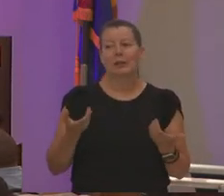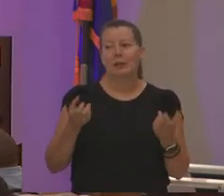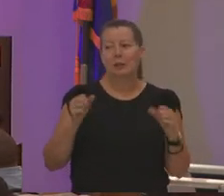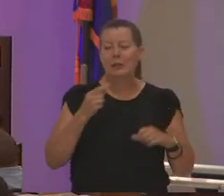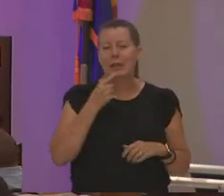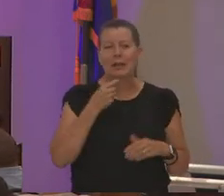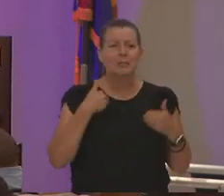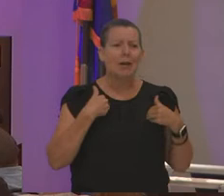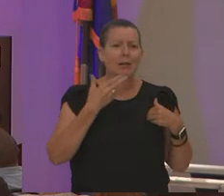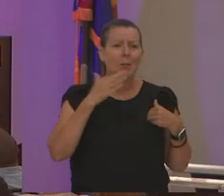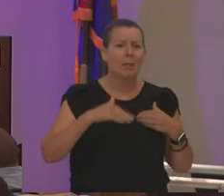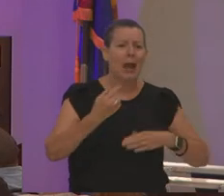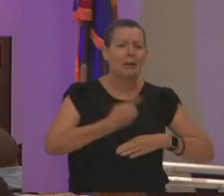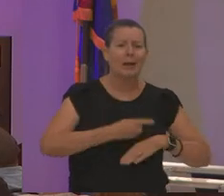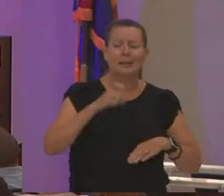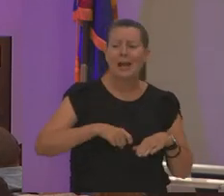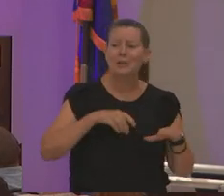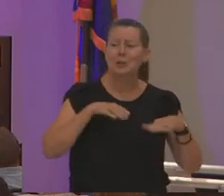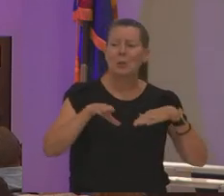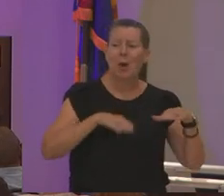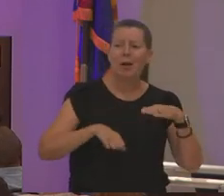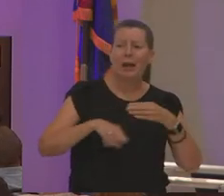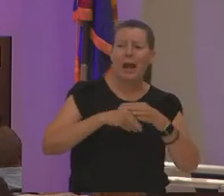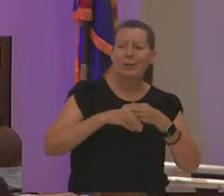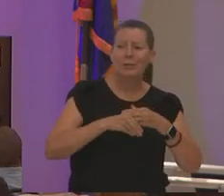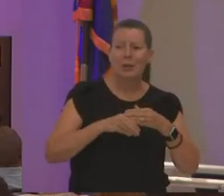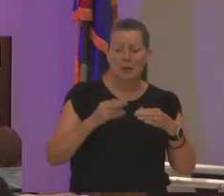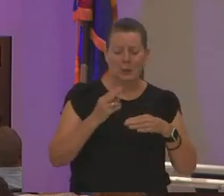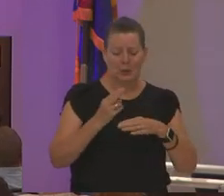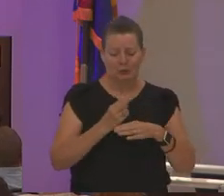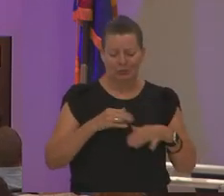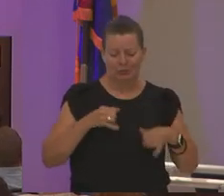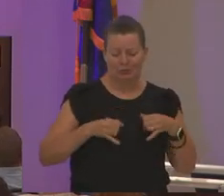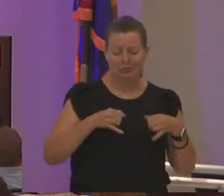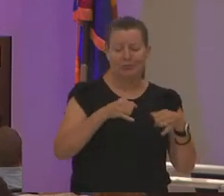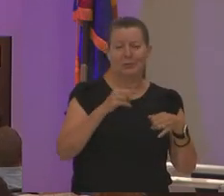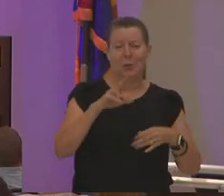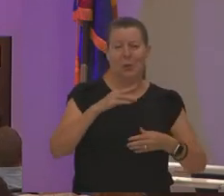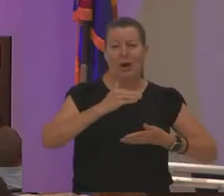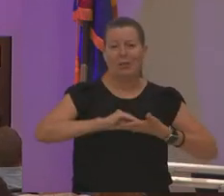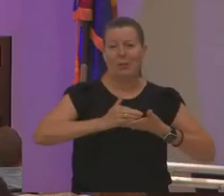walk extra take a few extra steps in my stilettos or i left my laptop at home so let's work on what